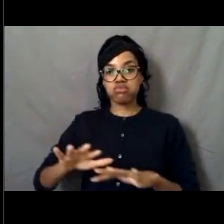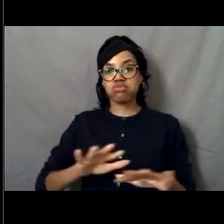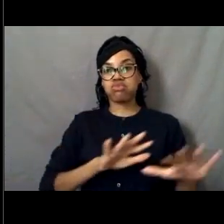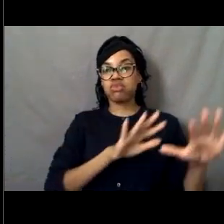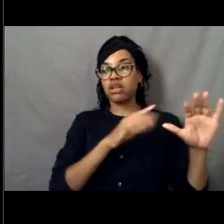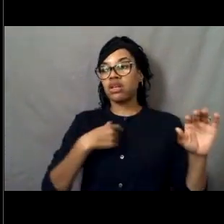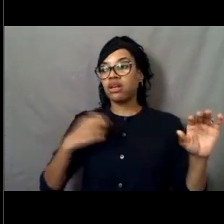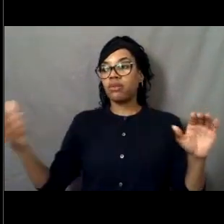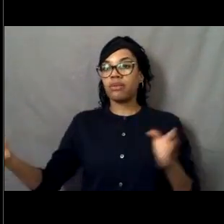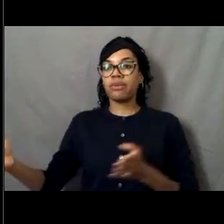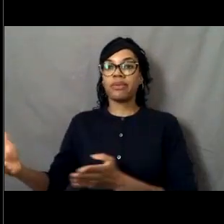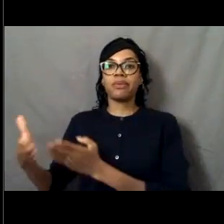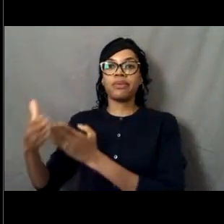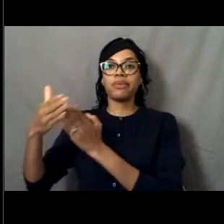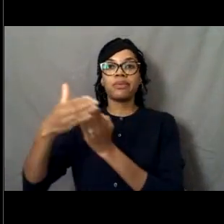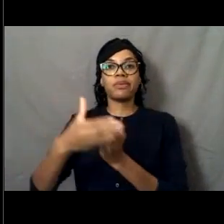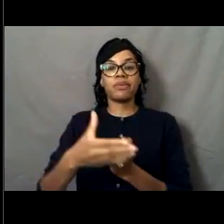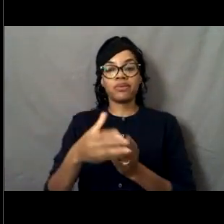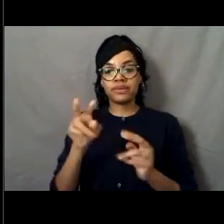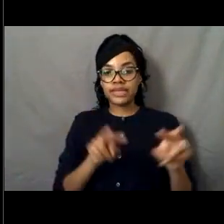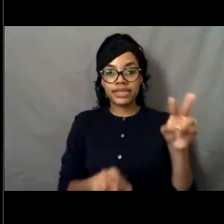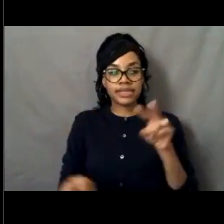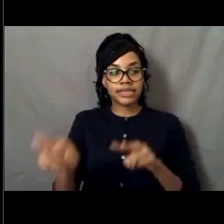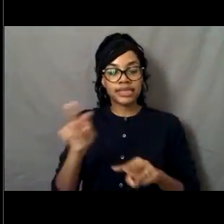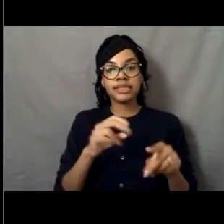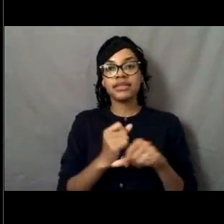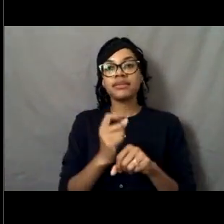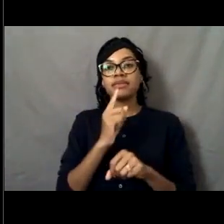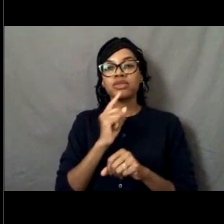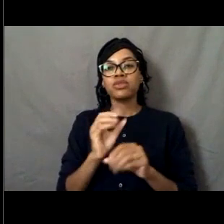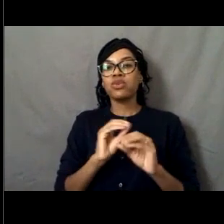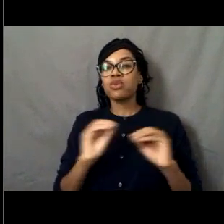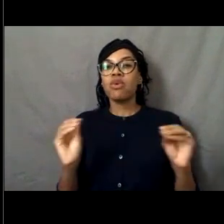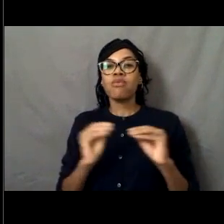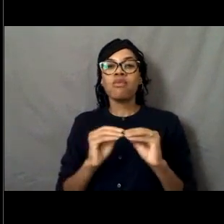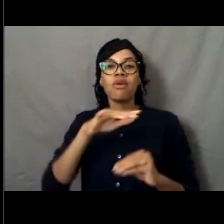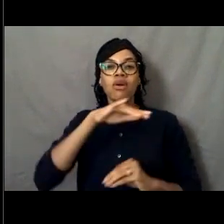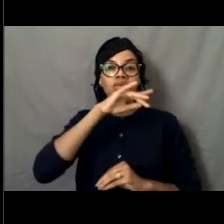that the area is clear of debris and safe for ship traffic.